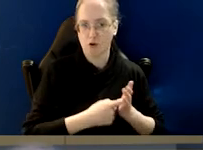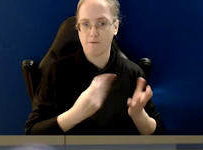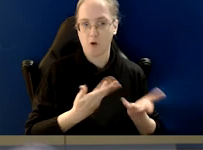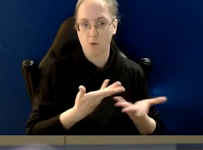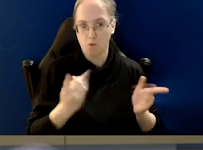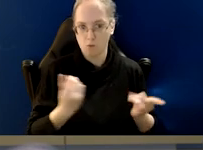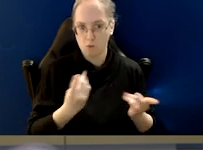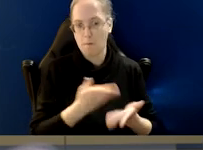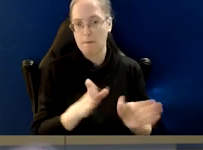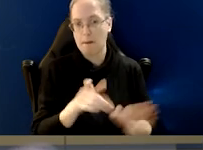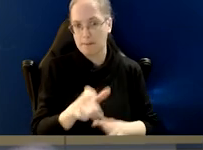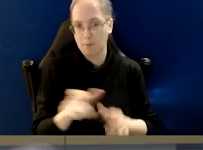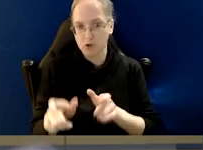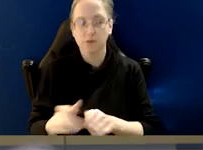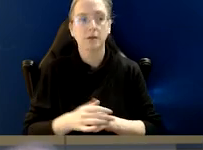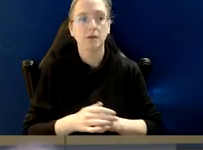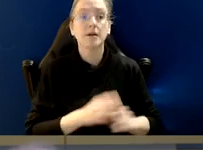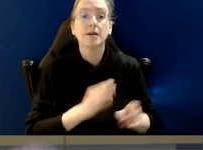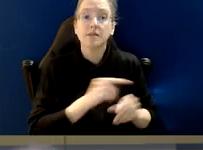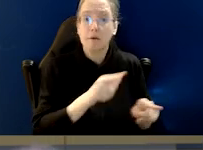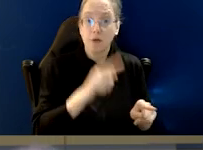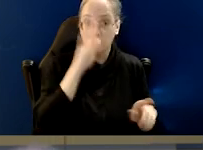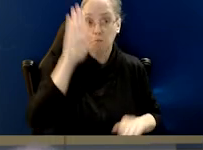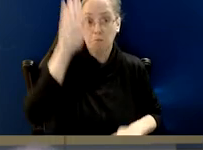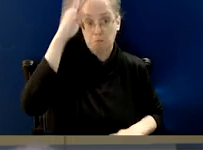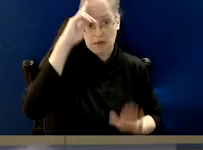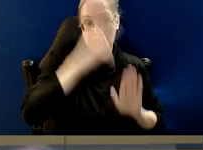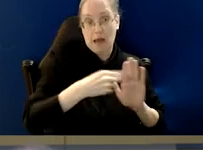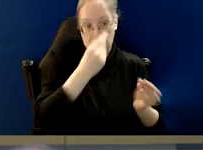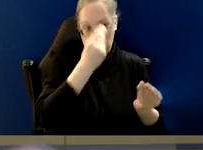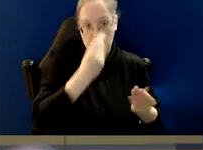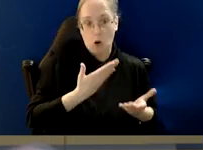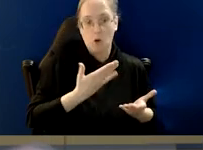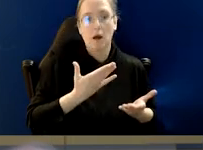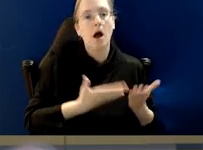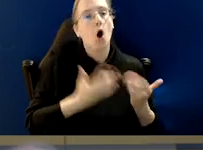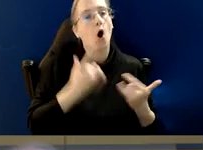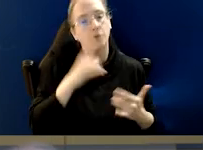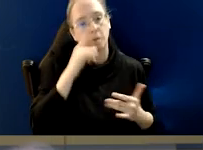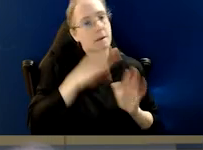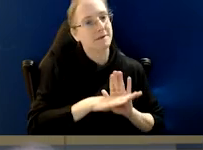come from members of the public, some of them identify themselves, many of them don't.